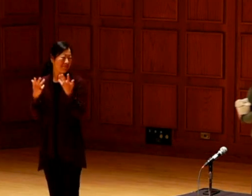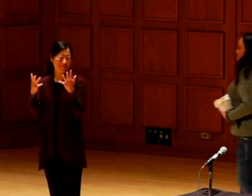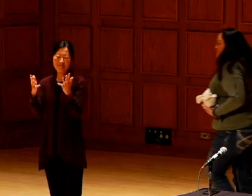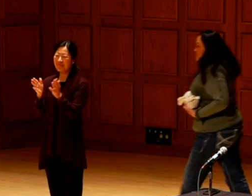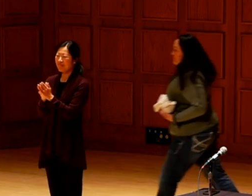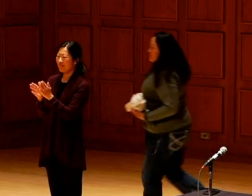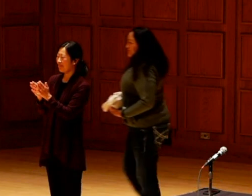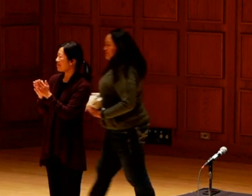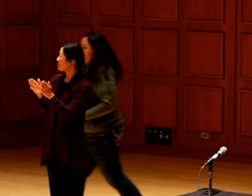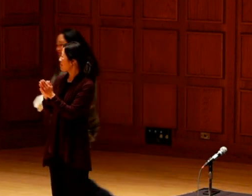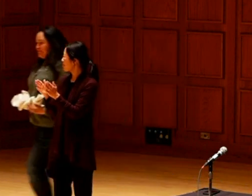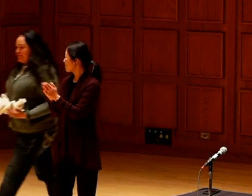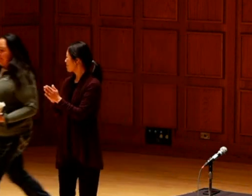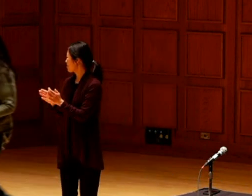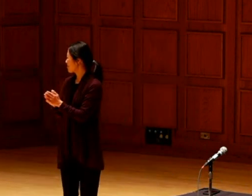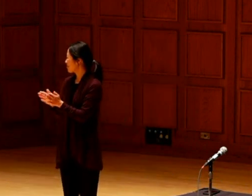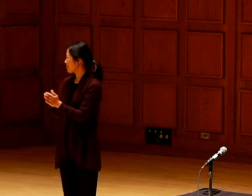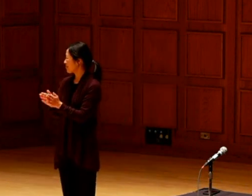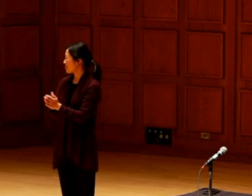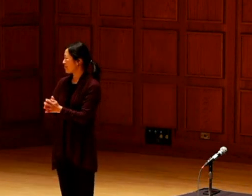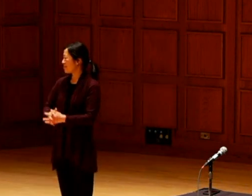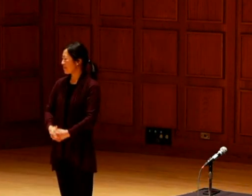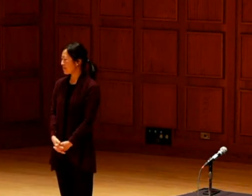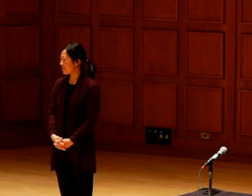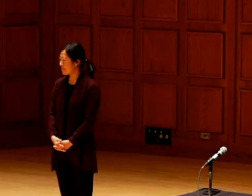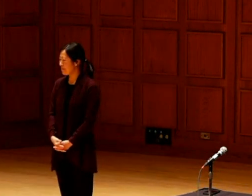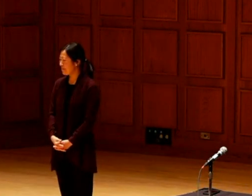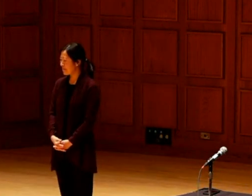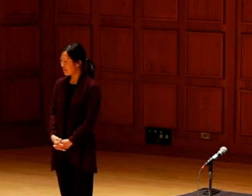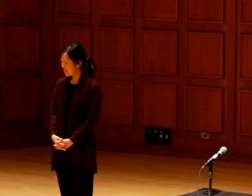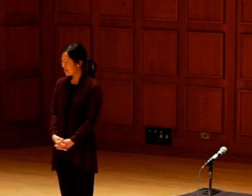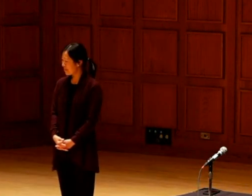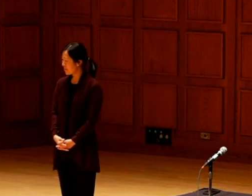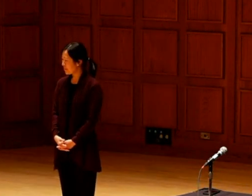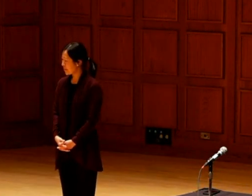Jessica, the floor is yours. Good evening, everyone.